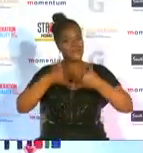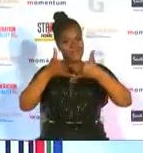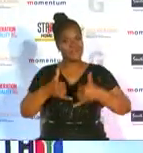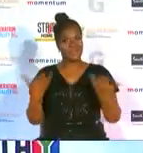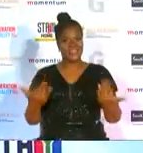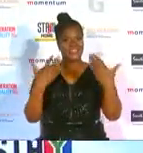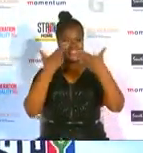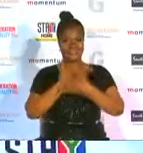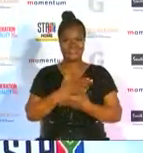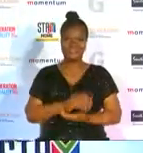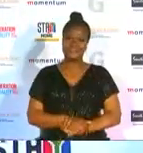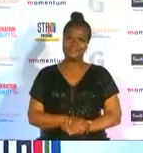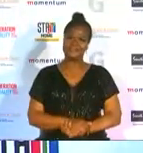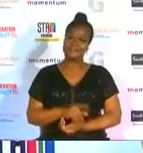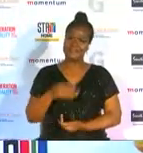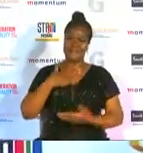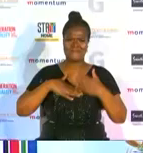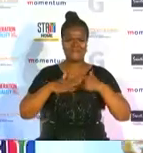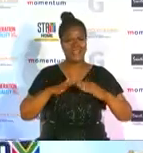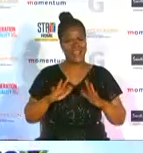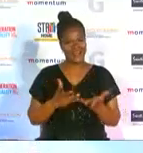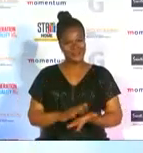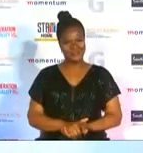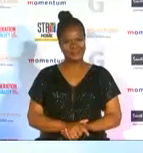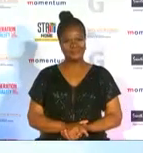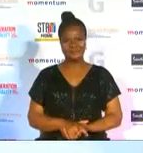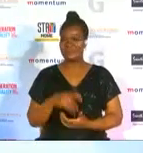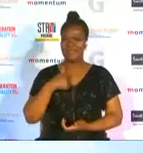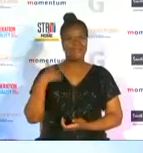tell me how this really makes you feel i'm really excited